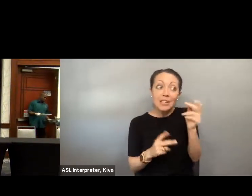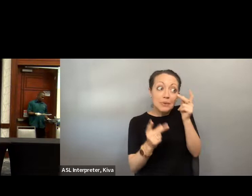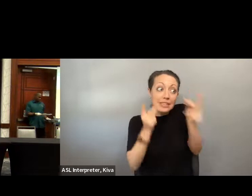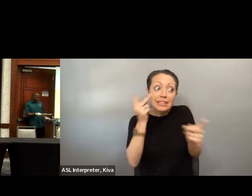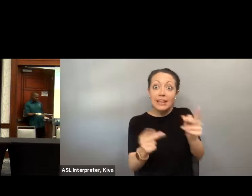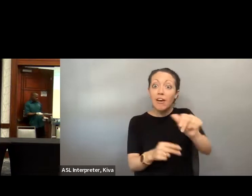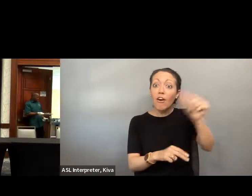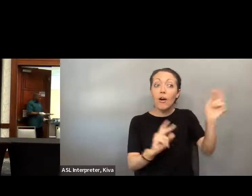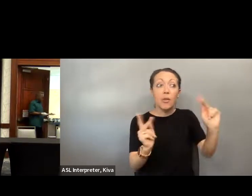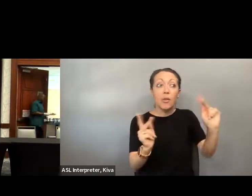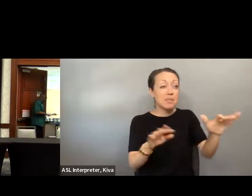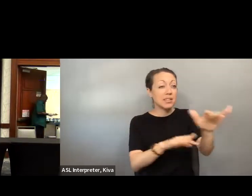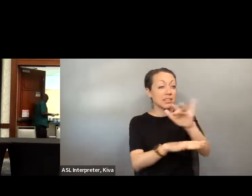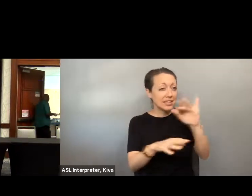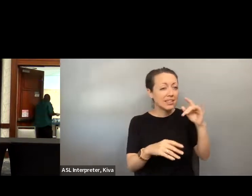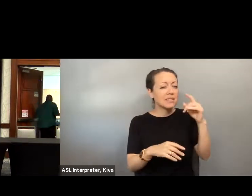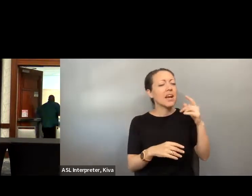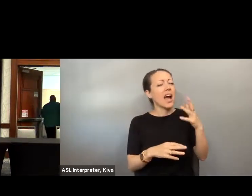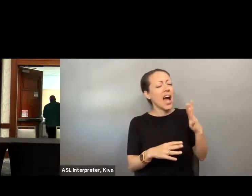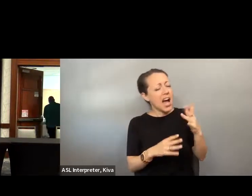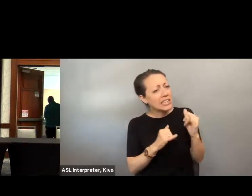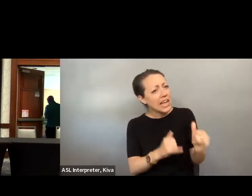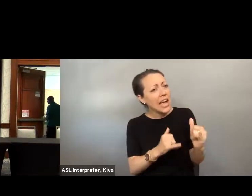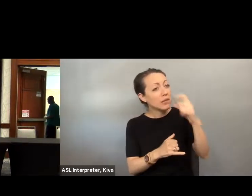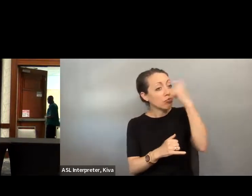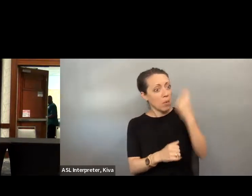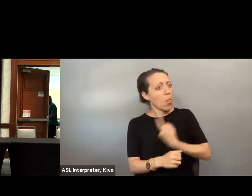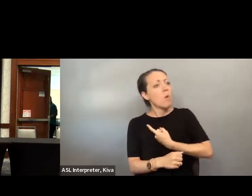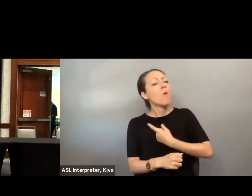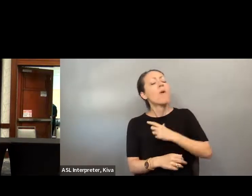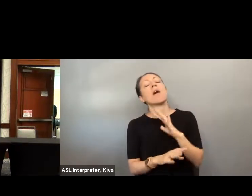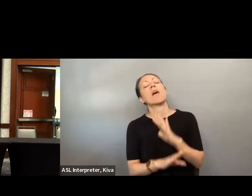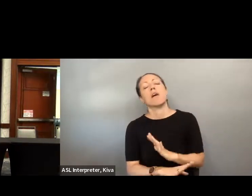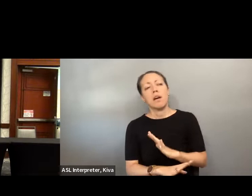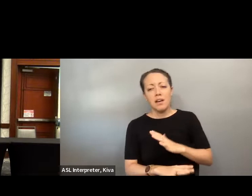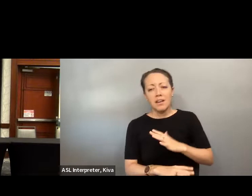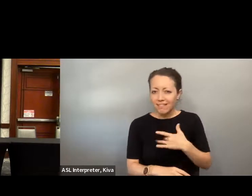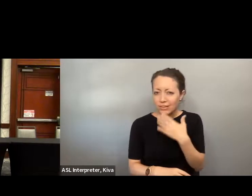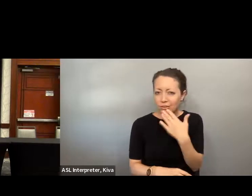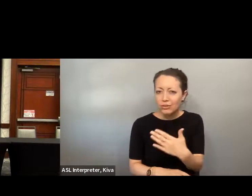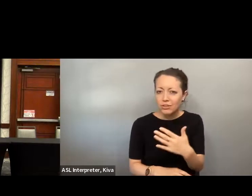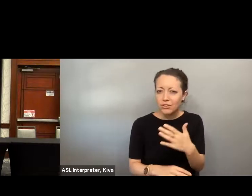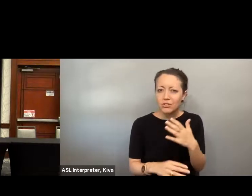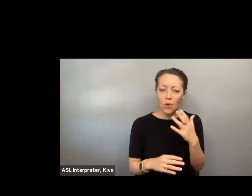on Twitter which though often feels like an echochamber I'm sure is a great place to share your story, a great place to Your story a great place to process some of the the trauma and inaccessibility that we face day in and day out.